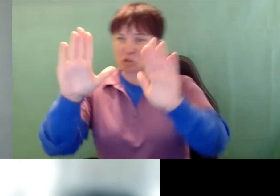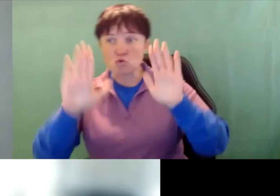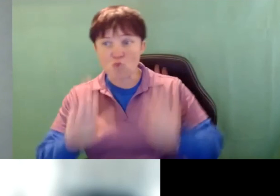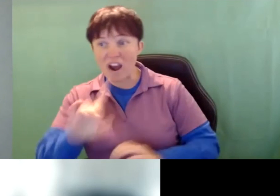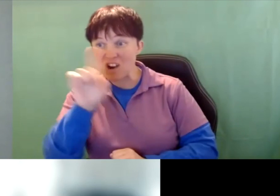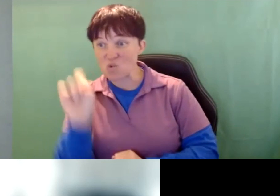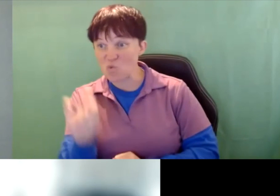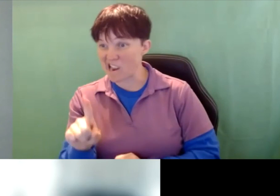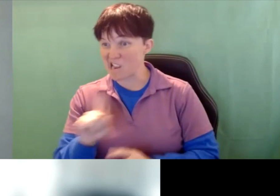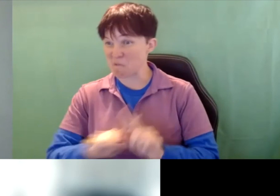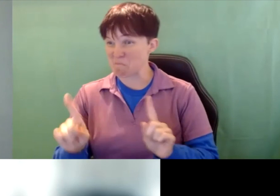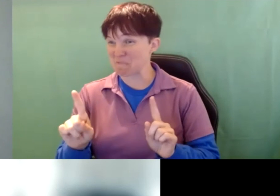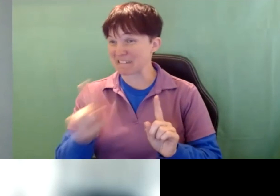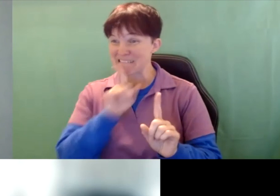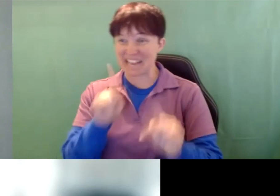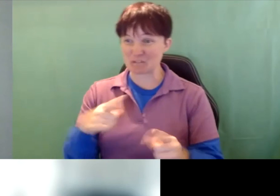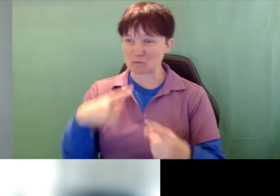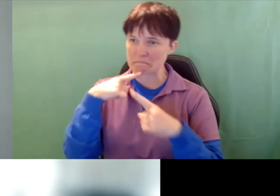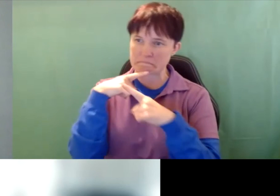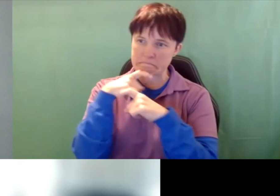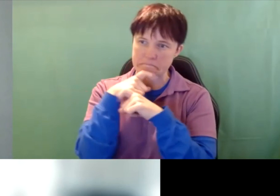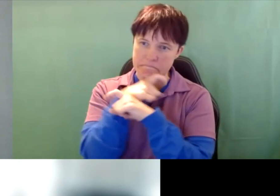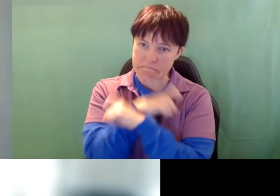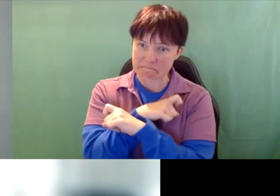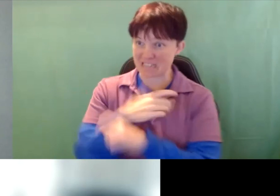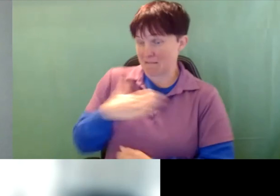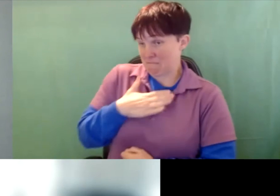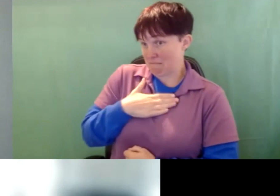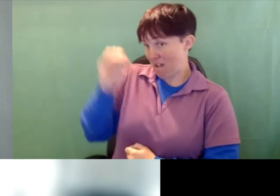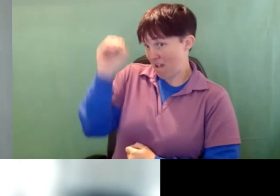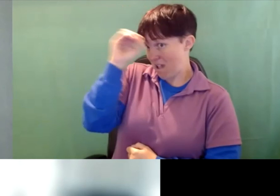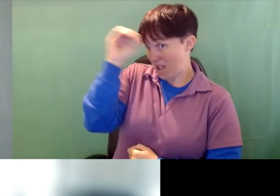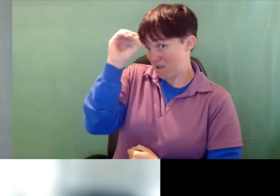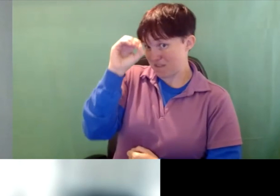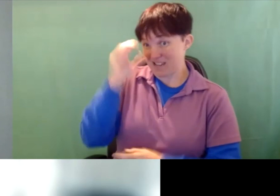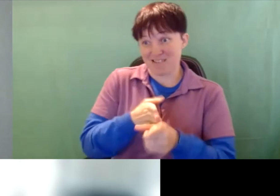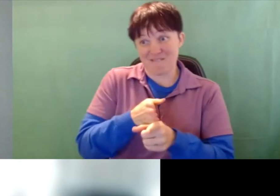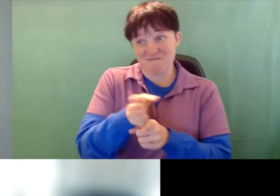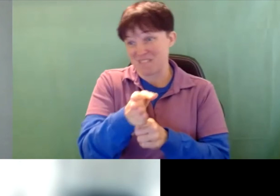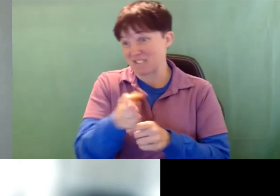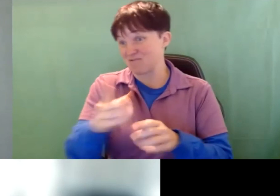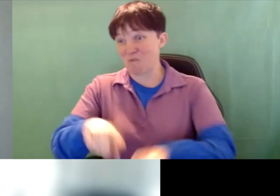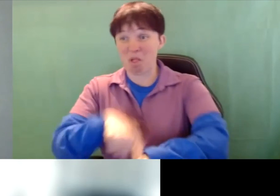very complicated. You know what my opinion is from being in the field for so long. That's